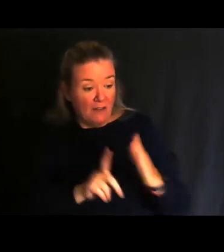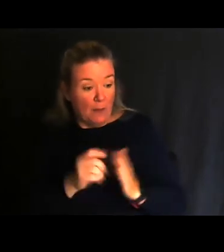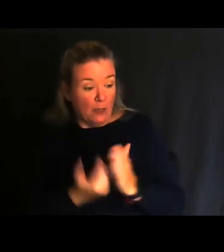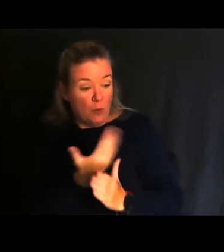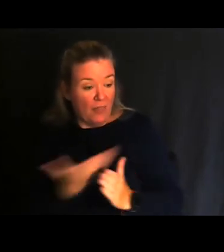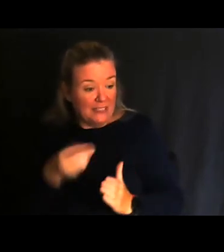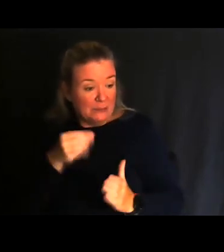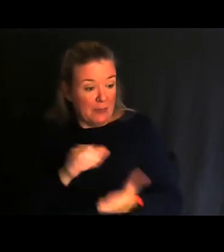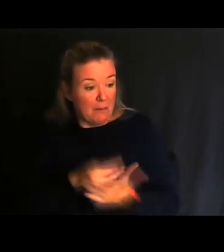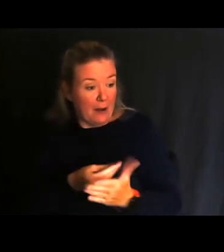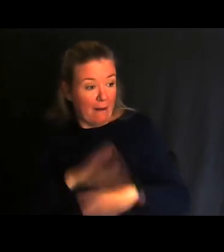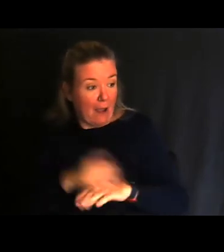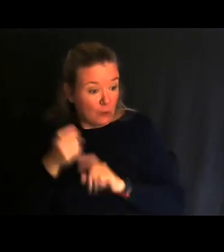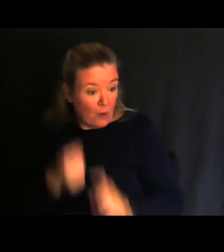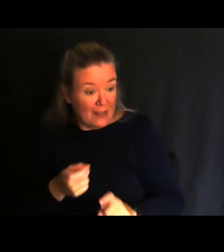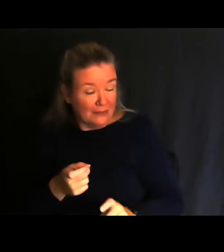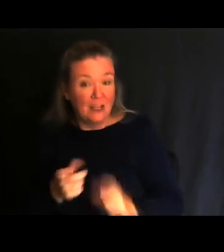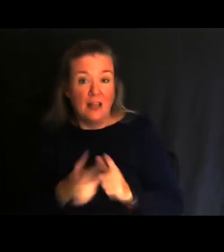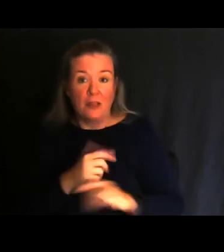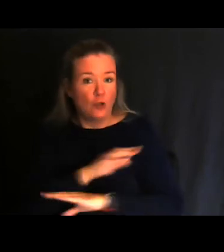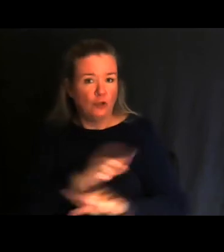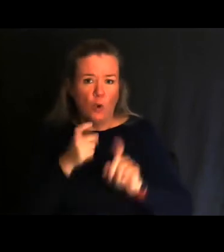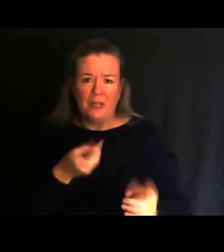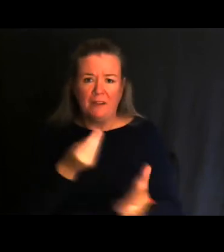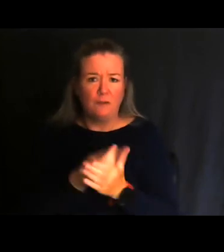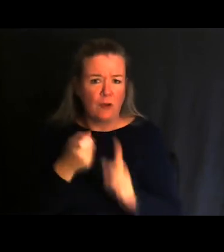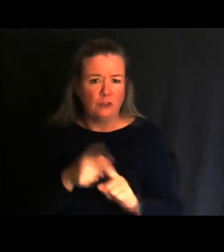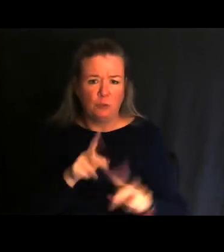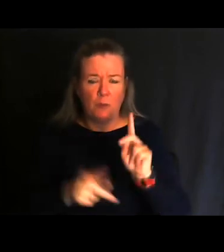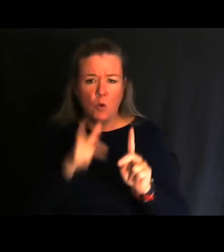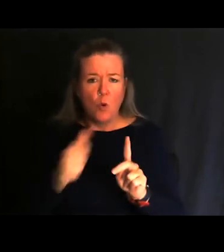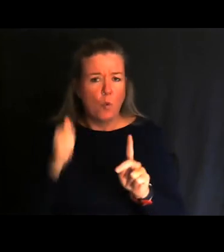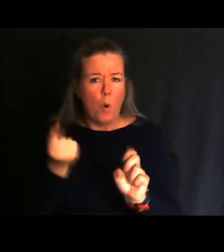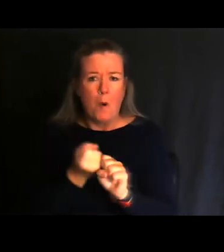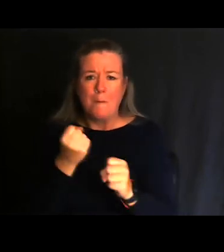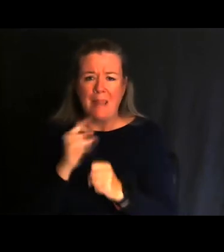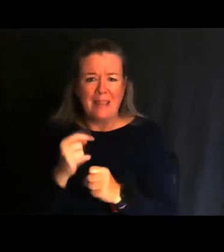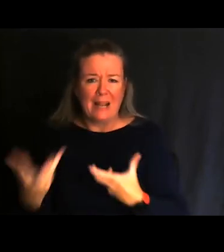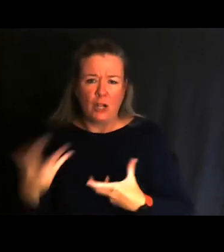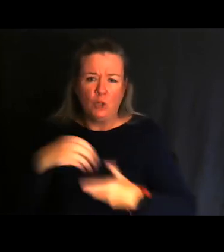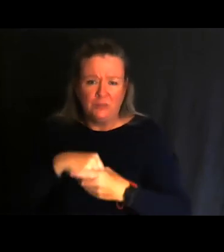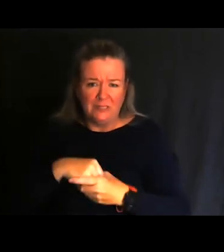spend money on grants, don't give grants to people that aren't going to make it inclusive and universally accessible.